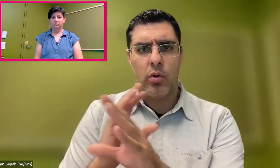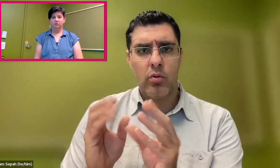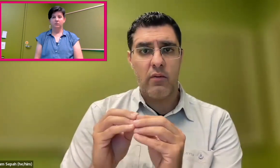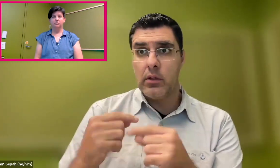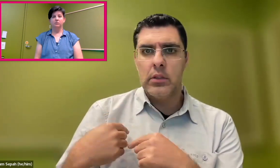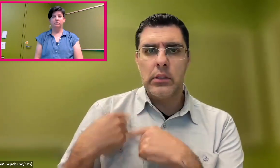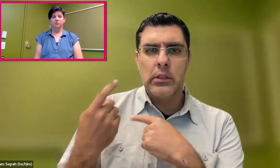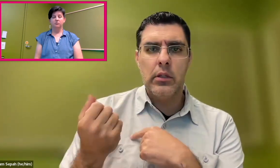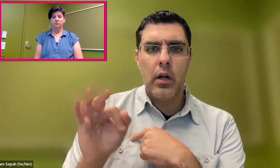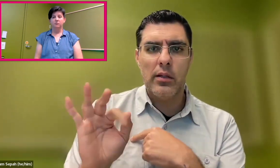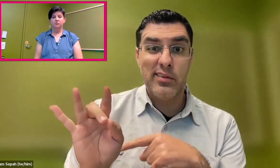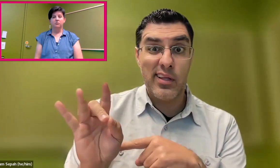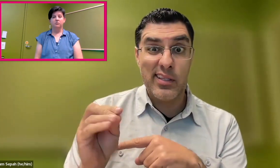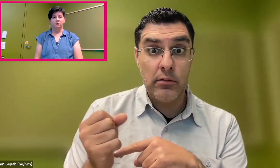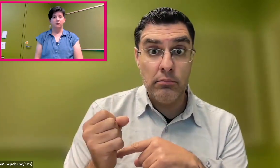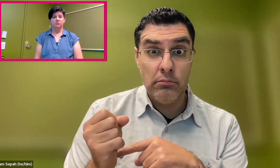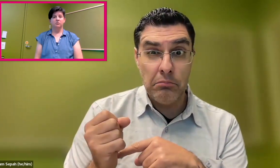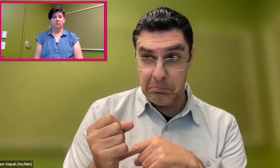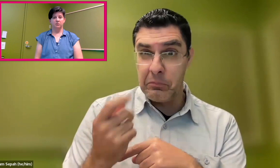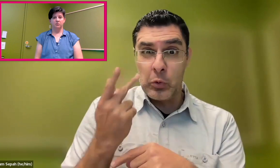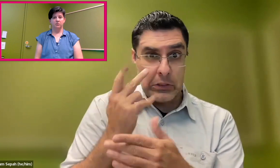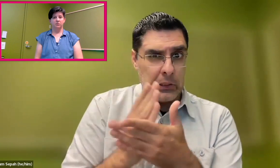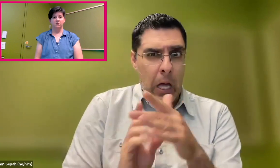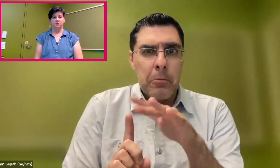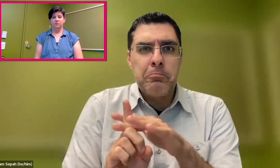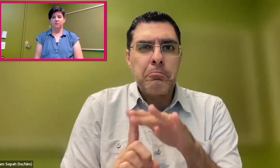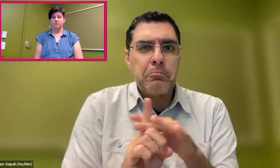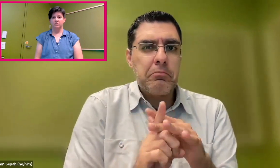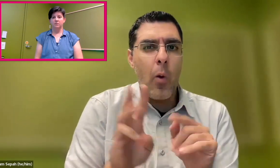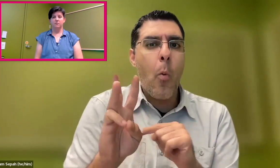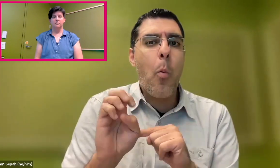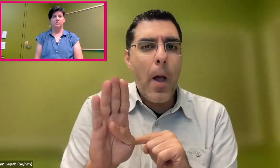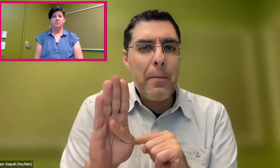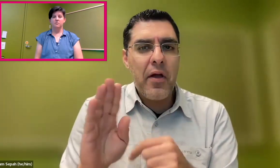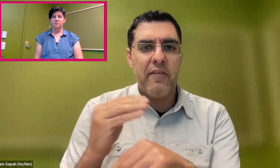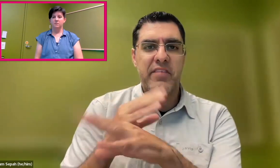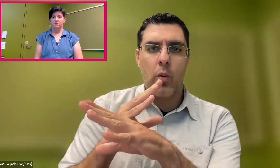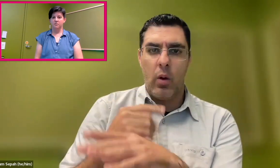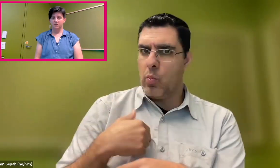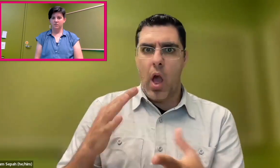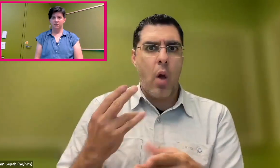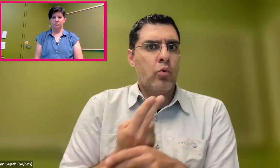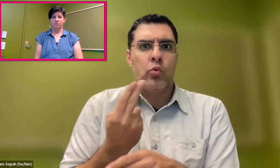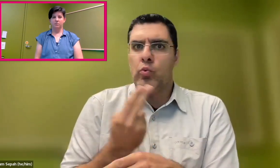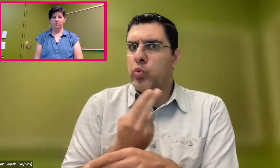and wanted to use their native languages-- sign languages-- to be able to communicate. And this has been happening since the '80s.